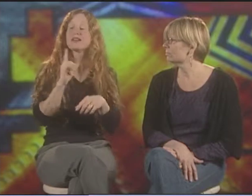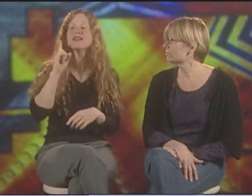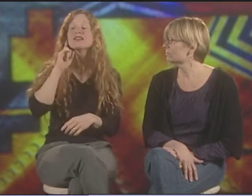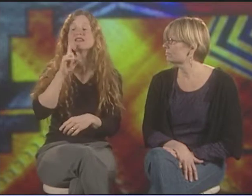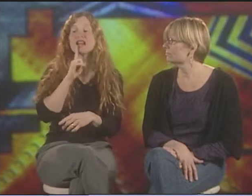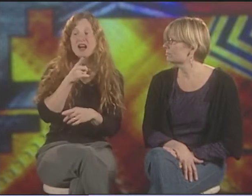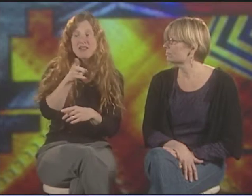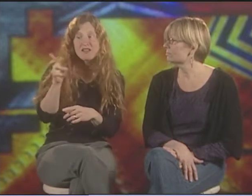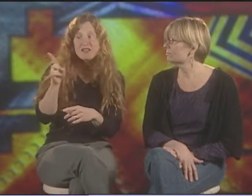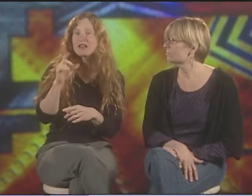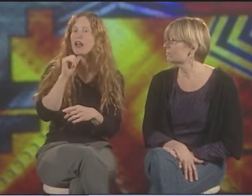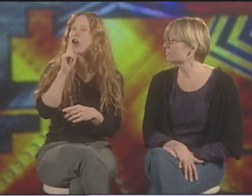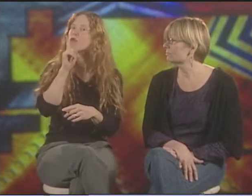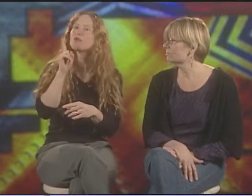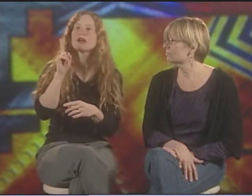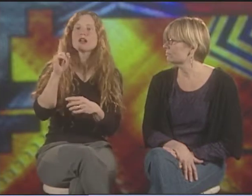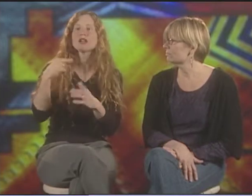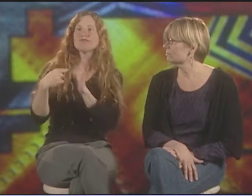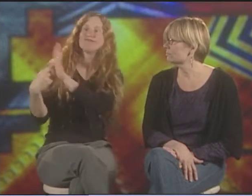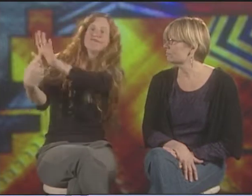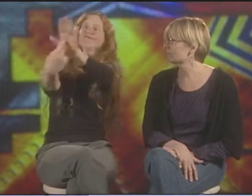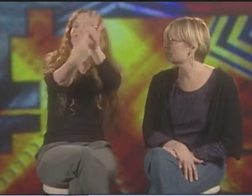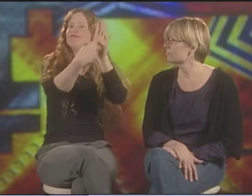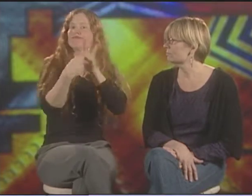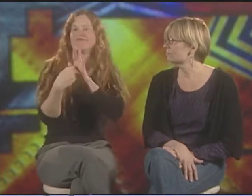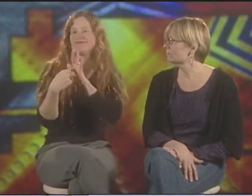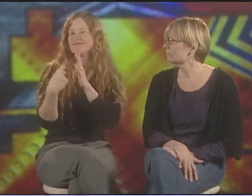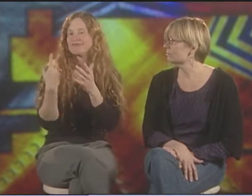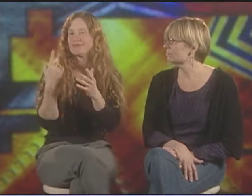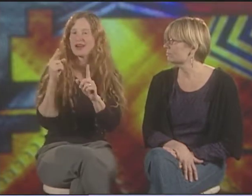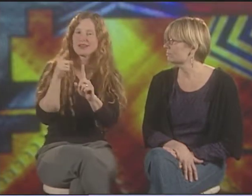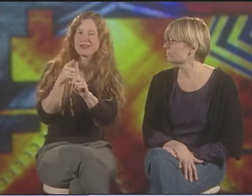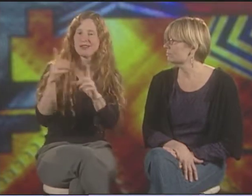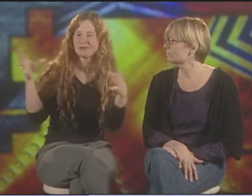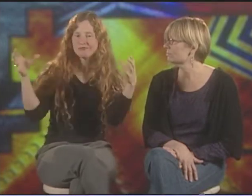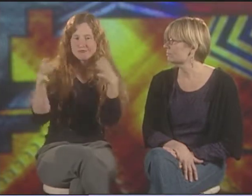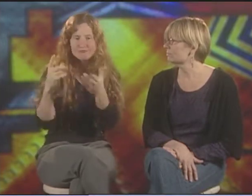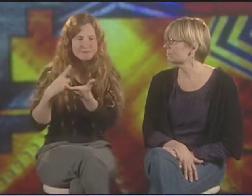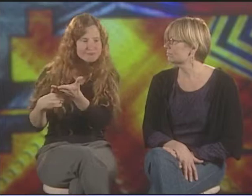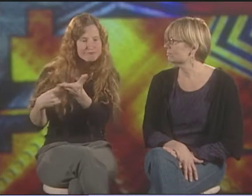OF EXPRESSING THEMSELVES, BUT IT OCCURRED EARLIER THAN DEAF PEOPLE.